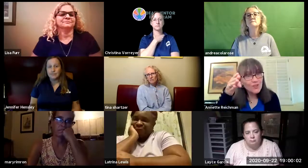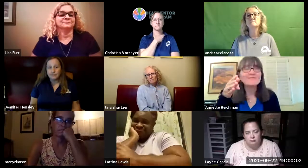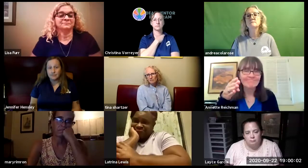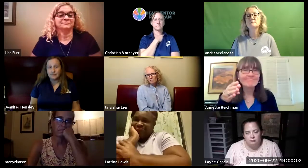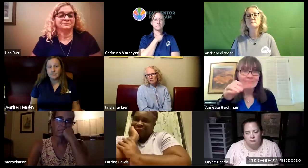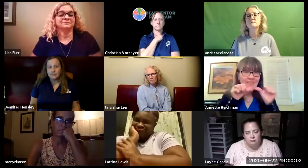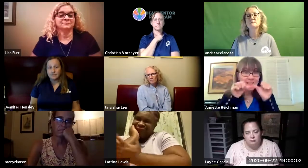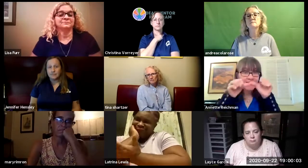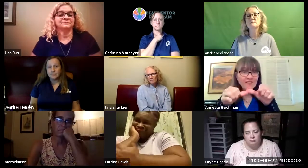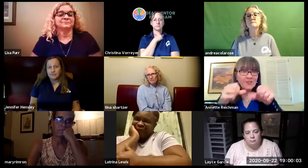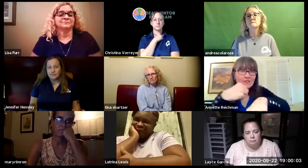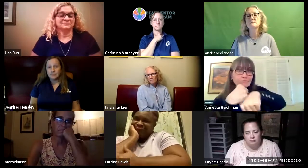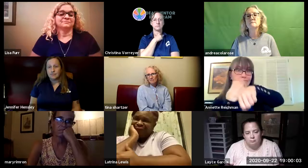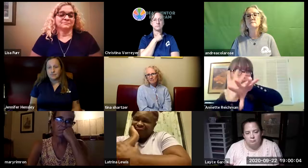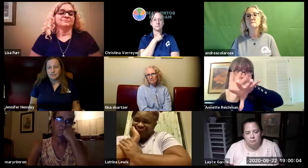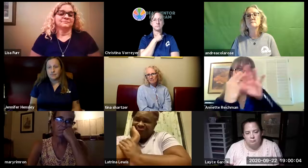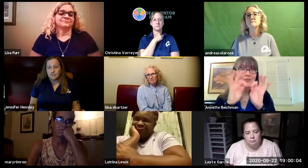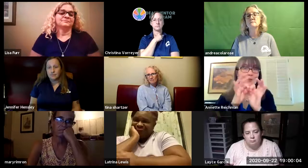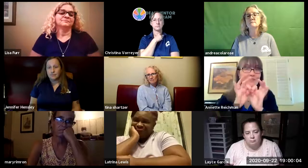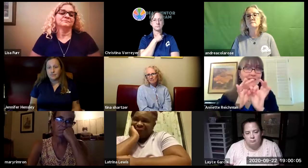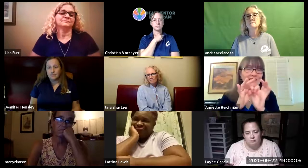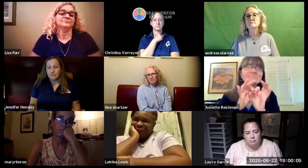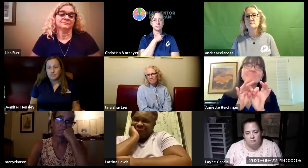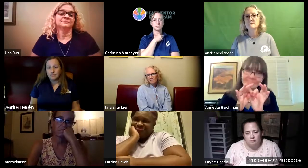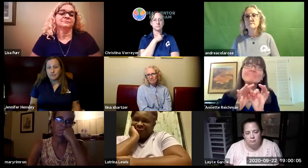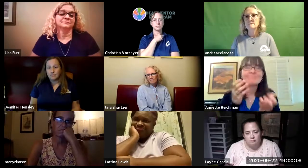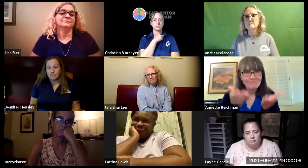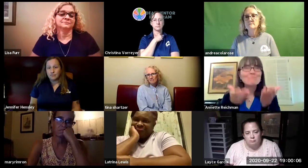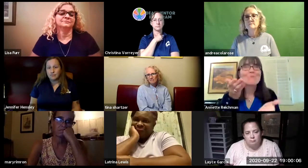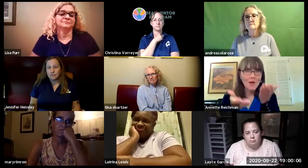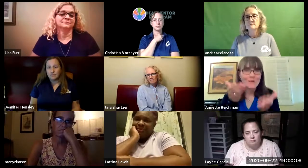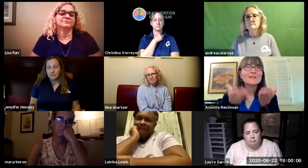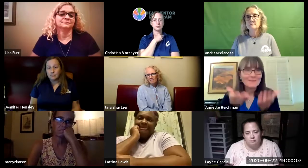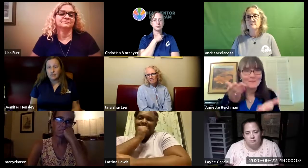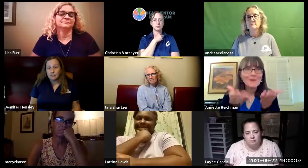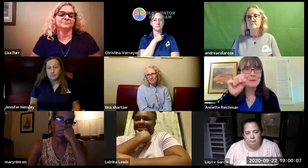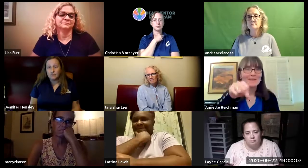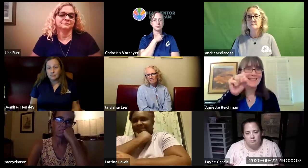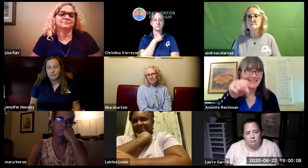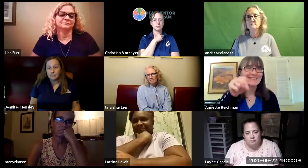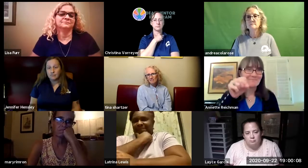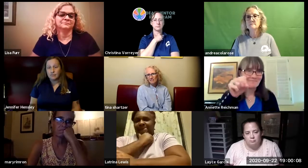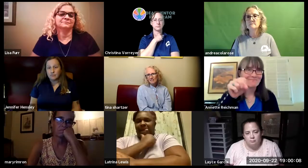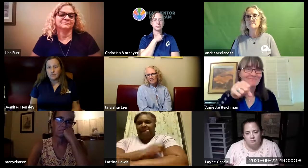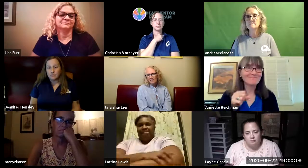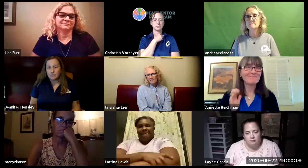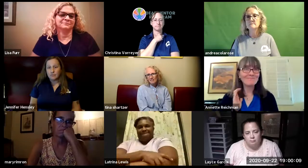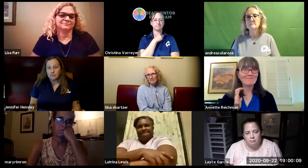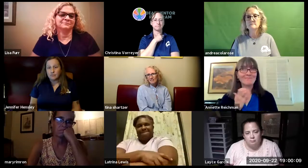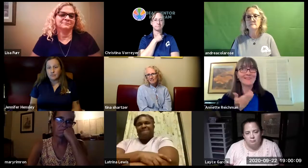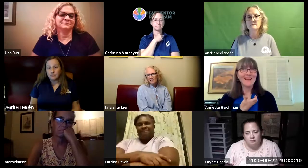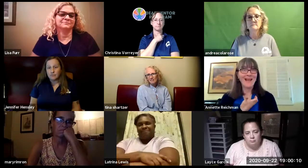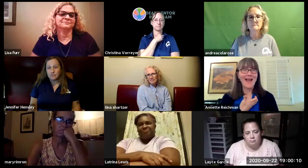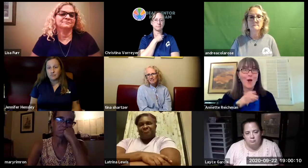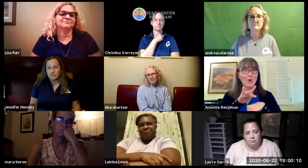remotely and so for them